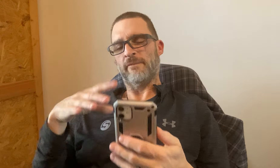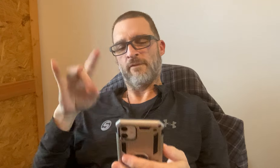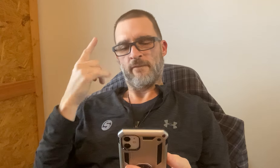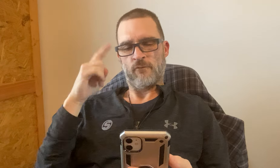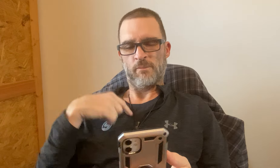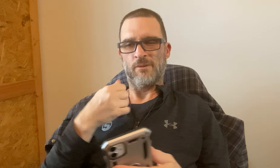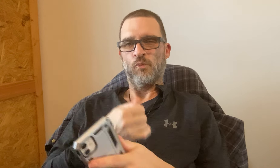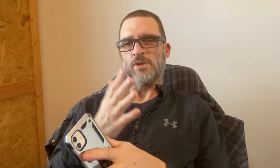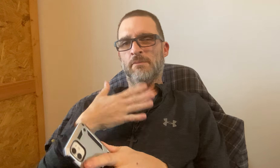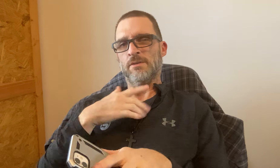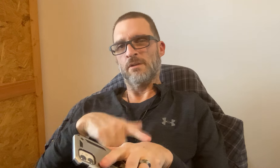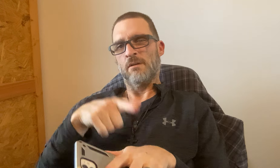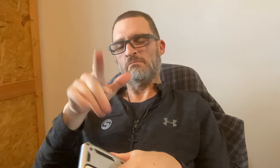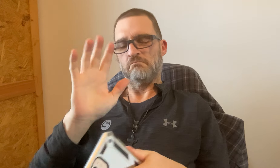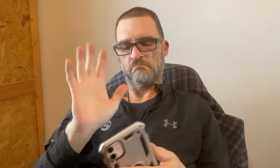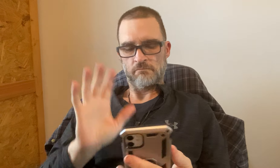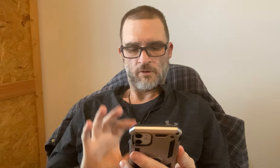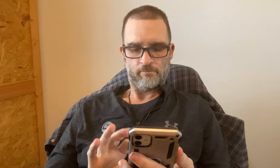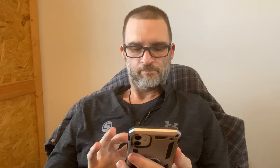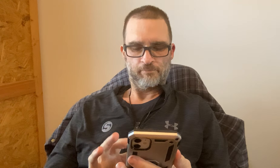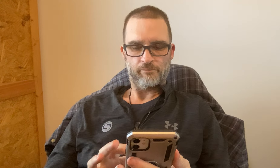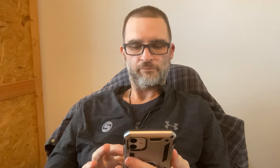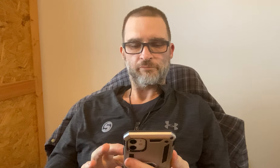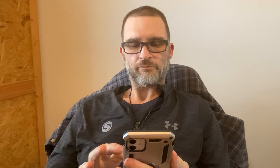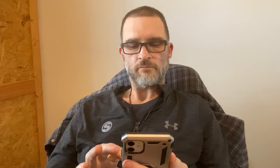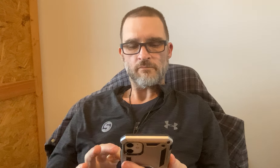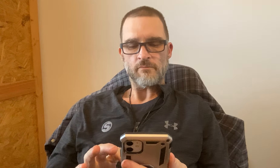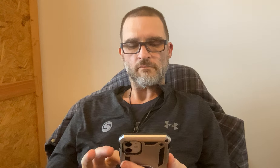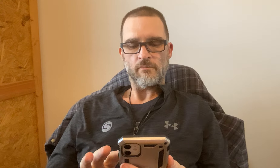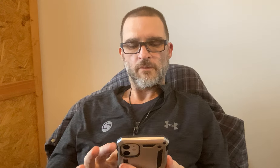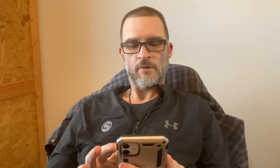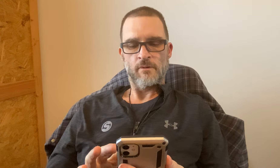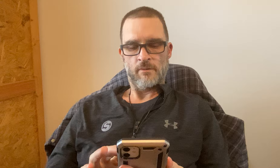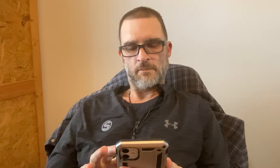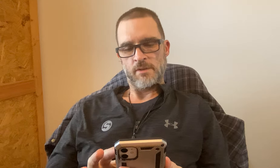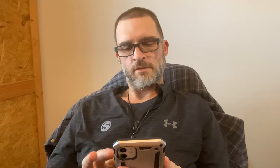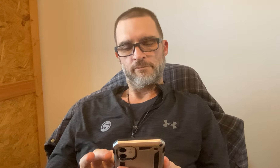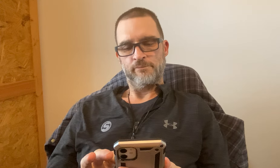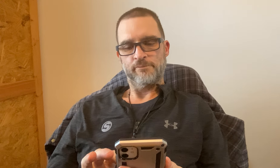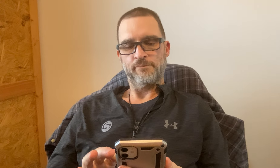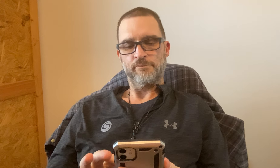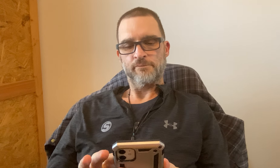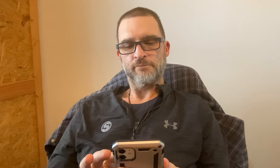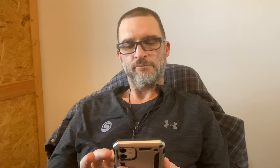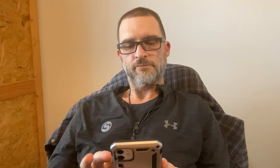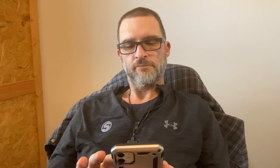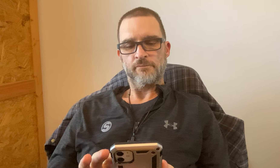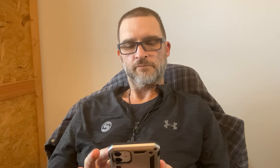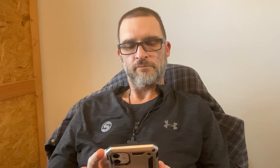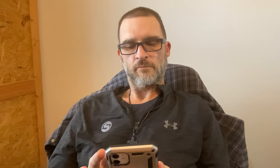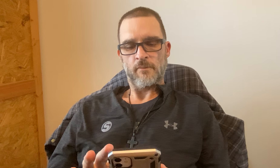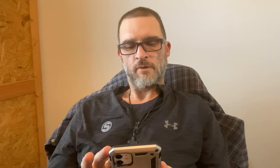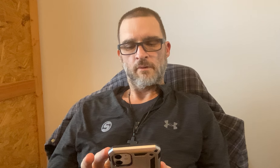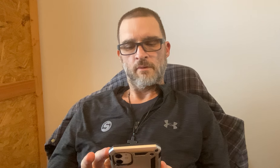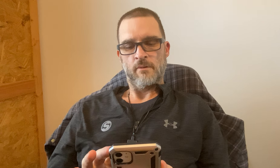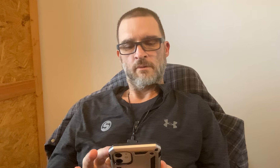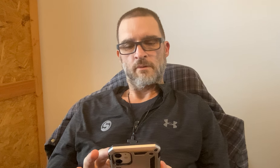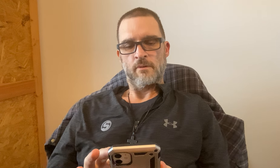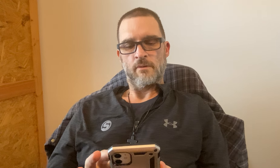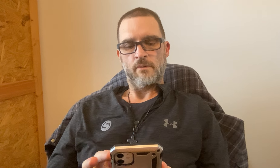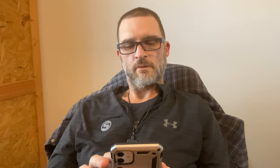I will have my team find it for me instead of wasting my time on vlog.